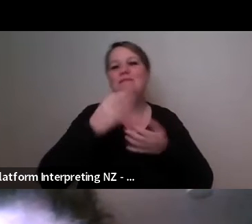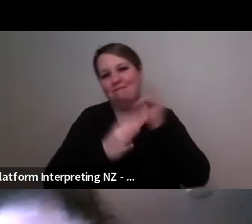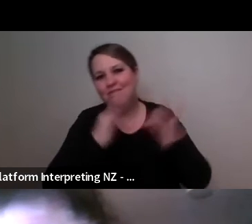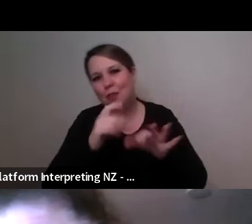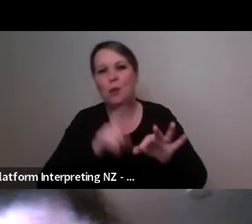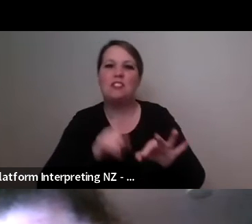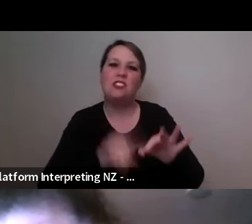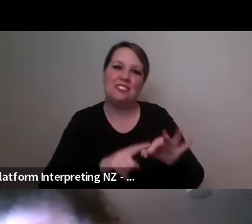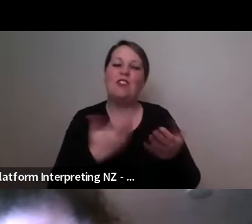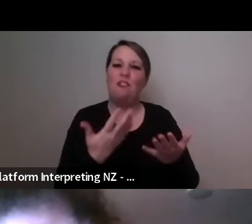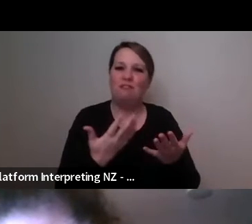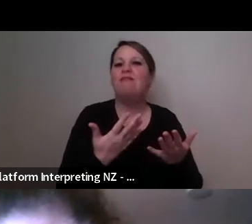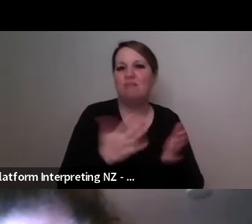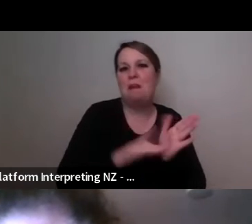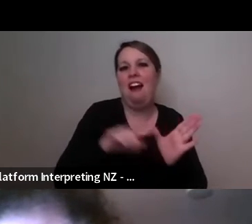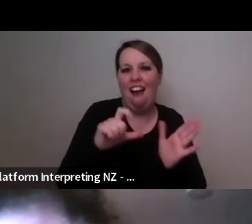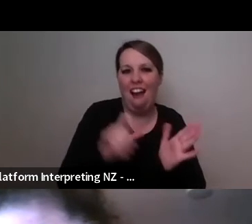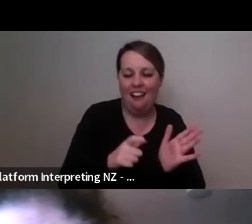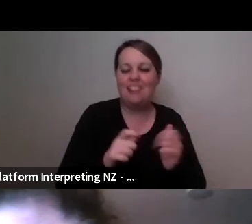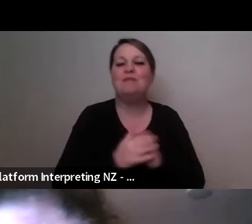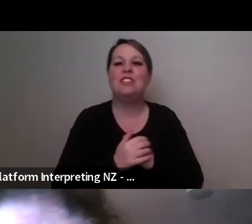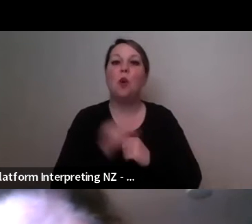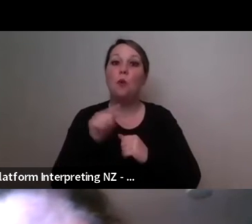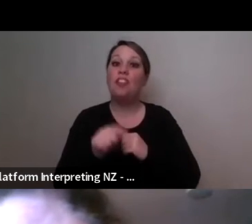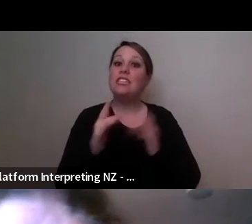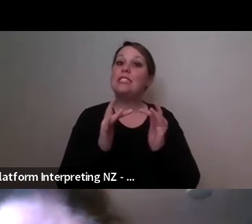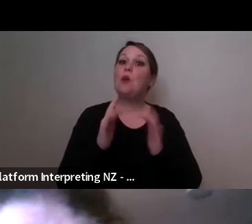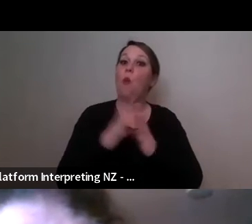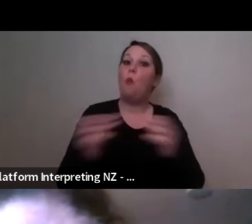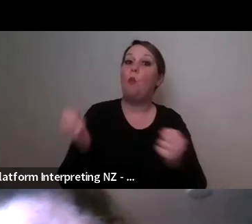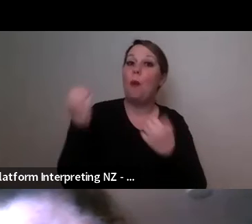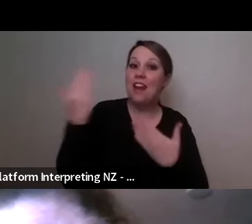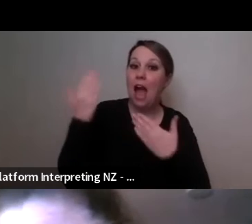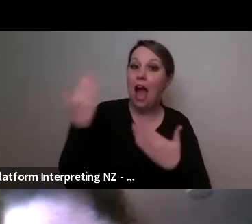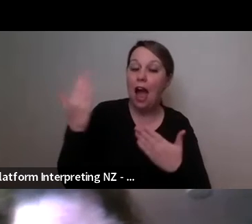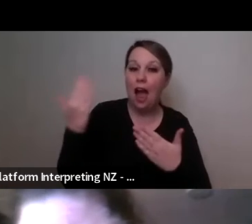This webinar um online usually takes us about a week to to go through and make sure we've got all